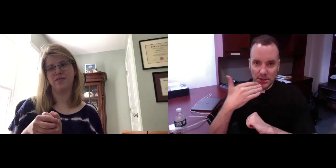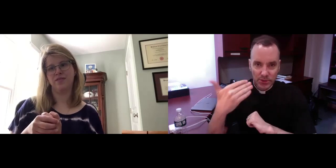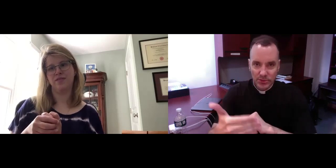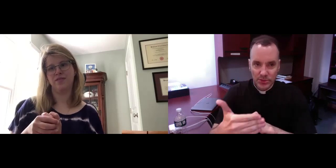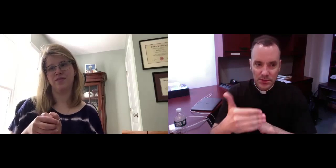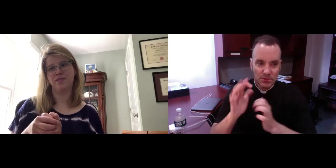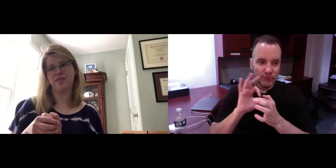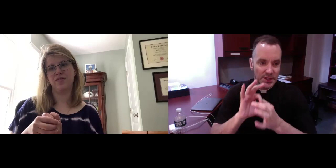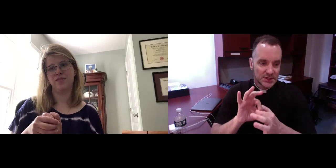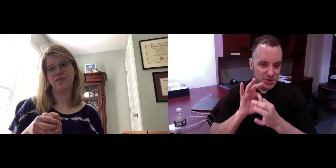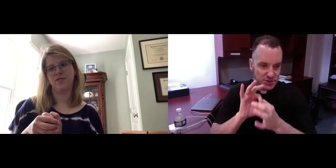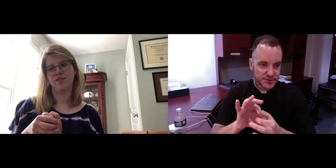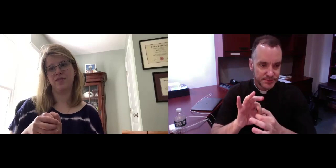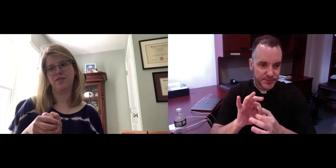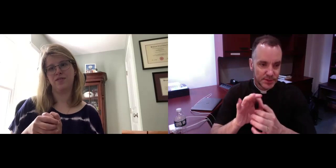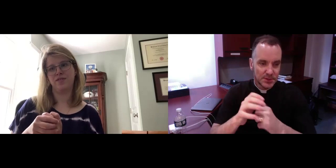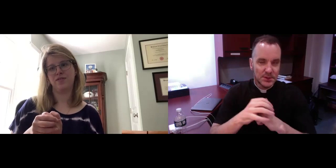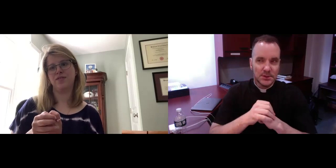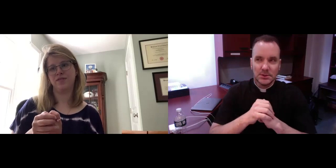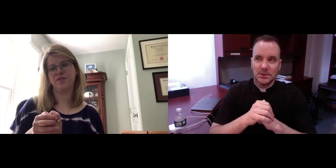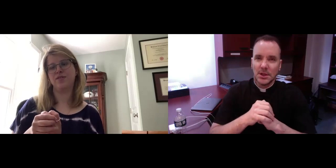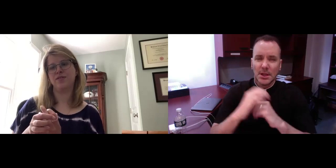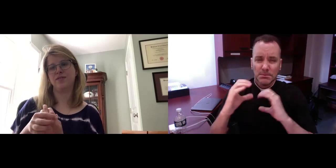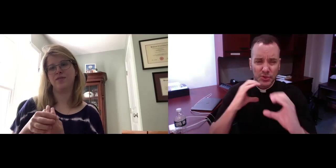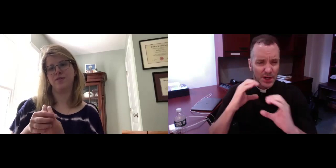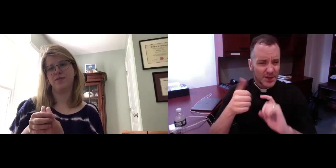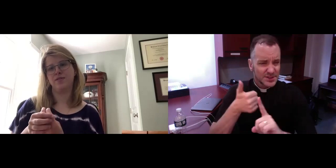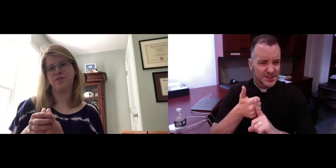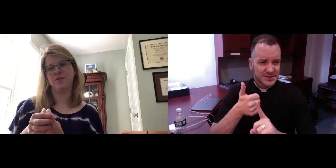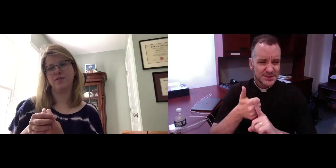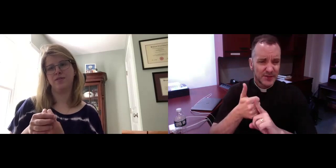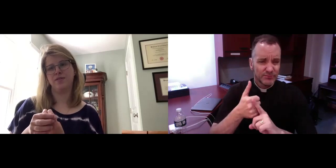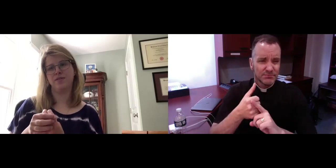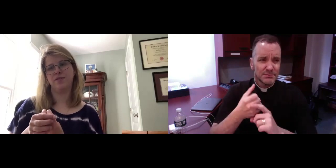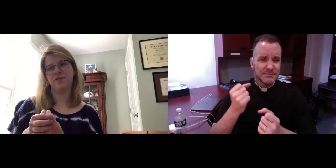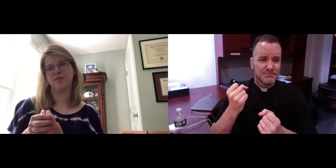to have good communication and good relationships.